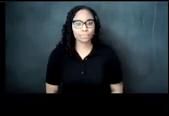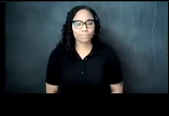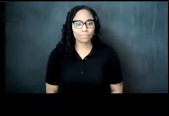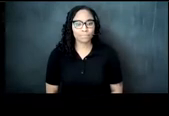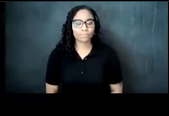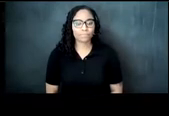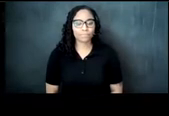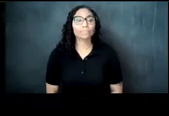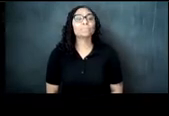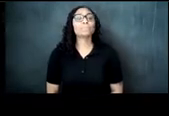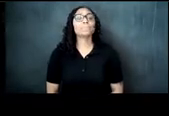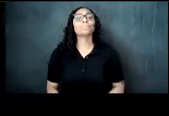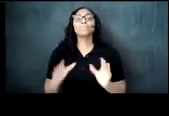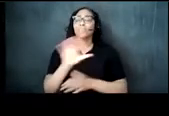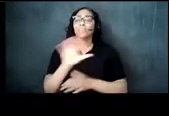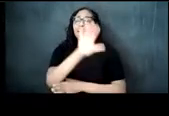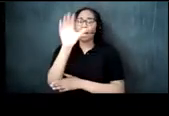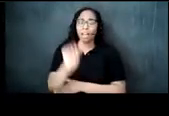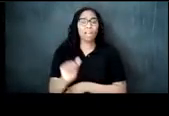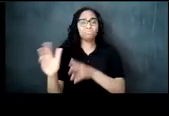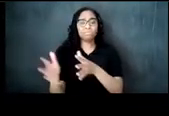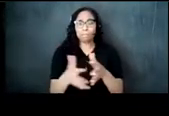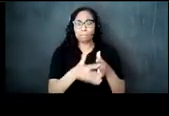although the african-american tea ceremony was started